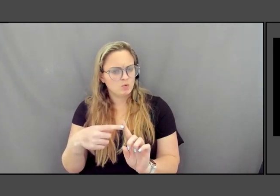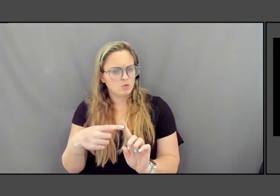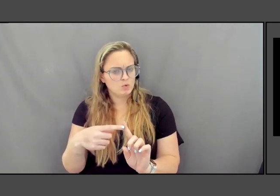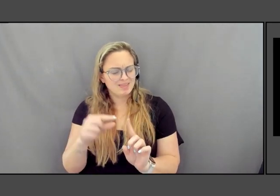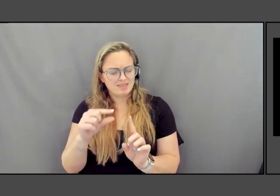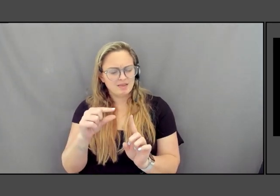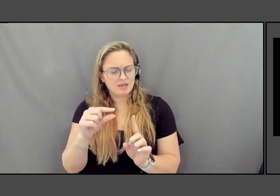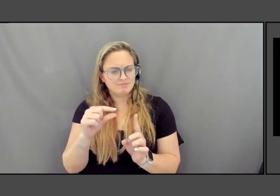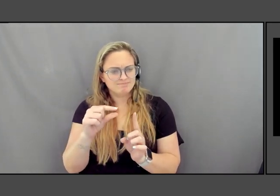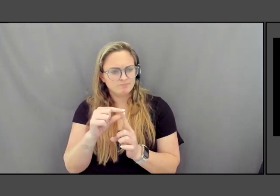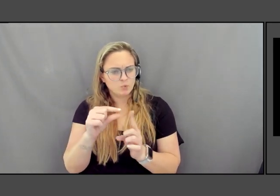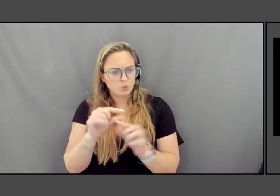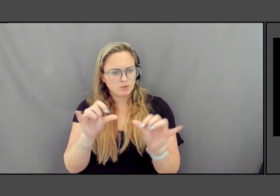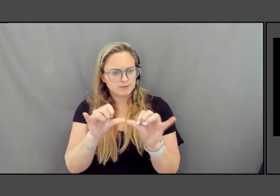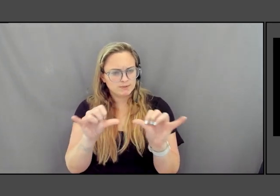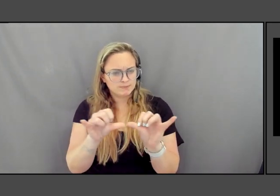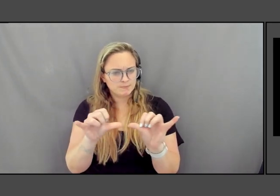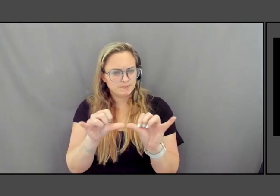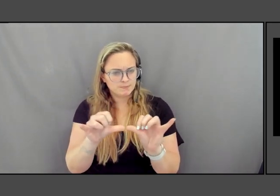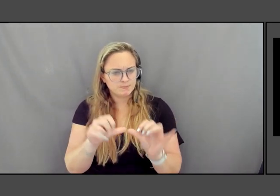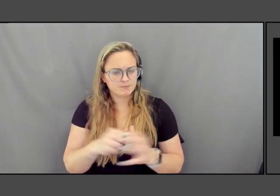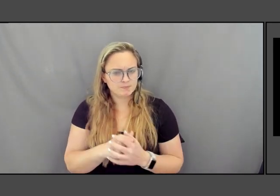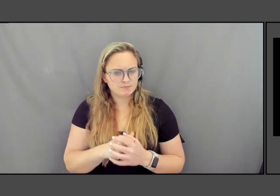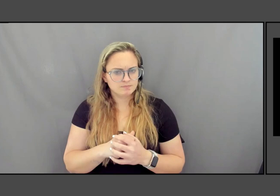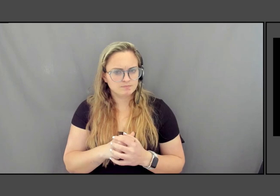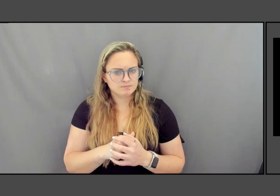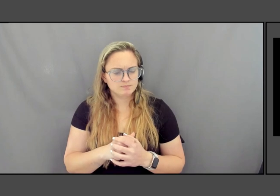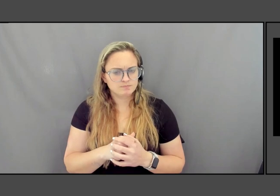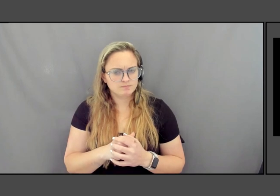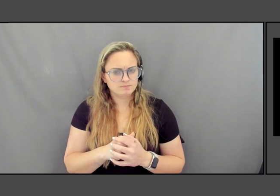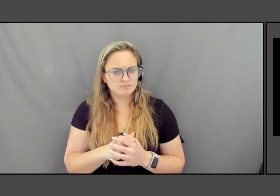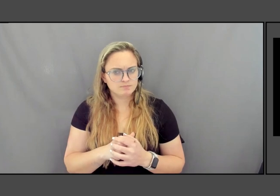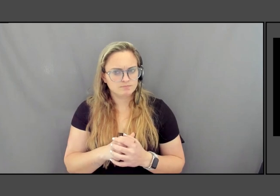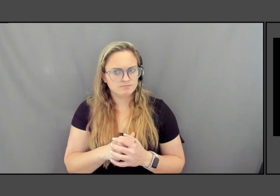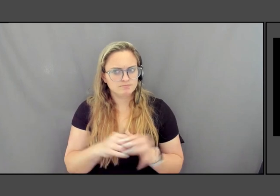and what, the the scale, the the intimacy of that.